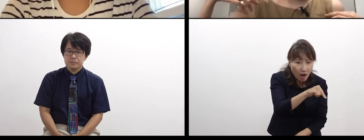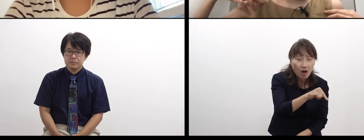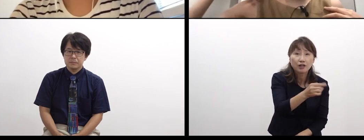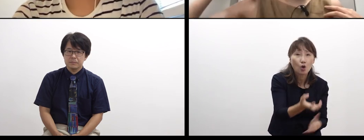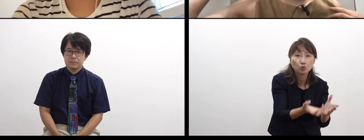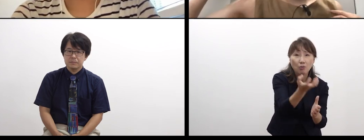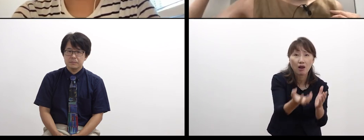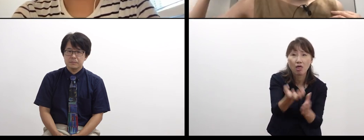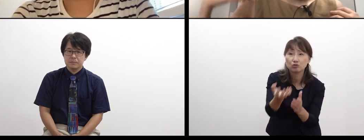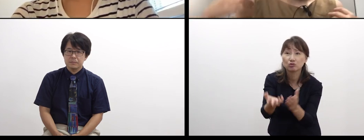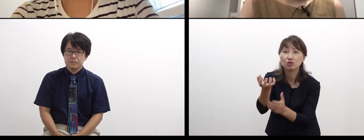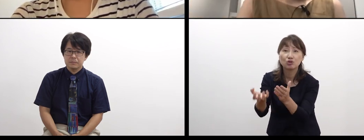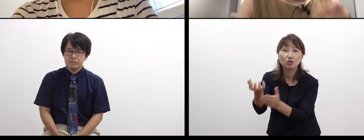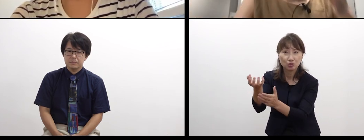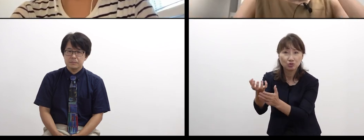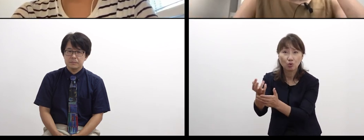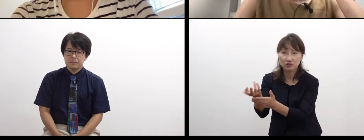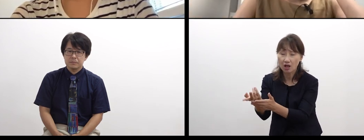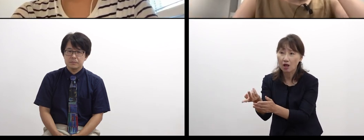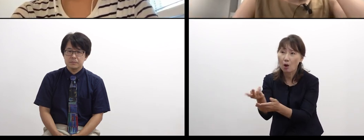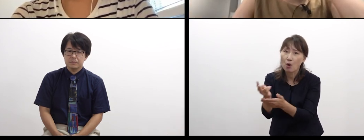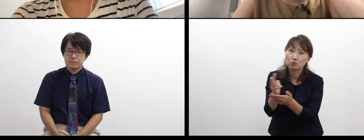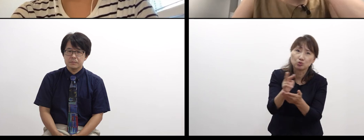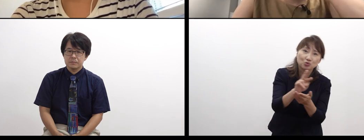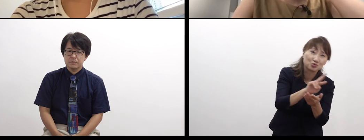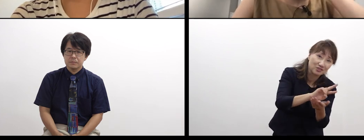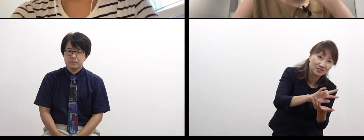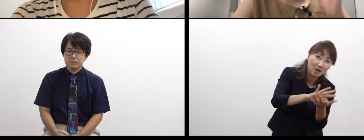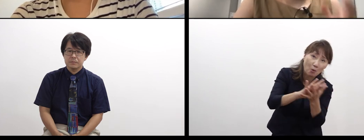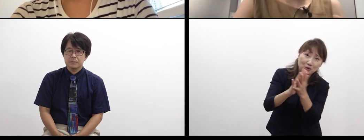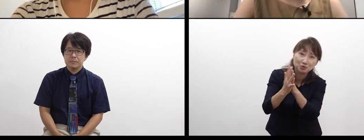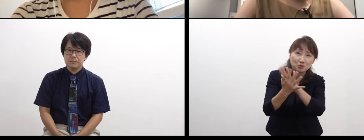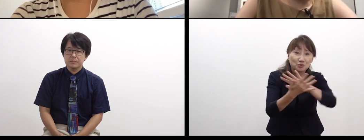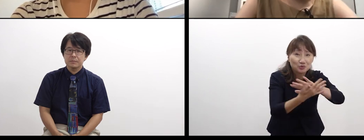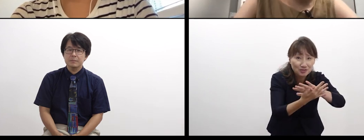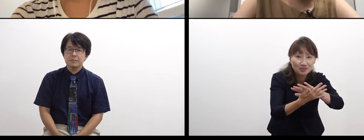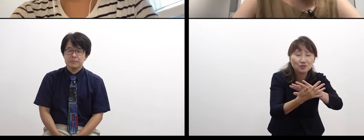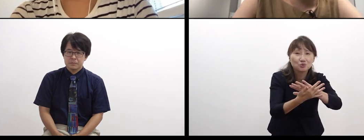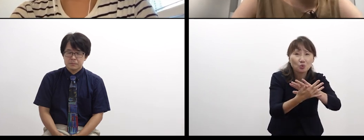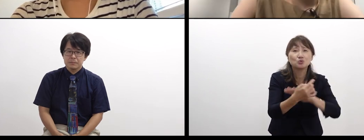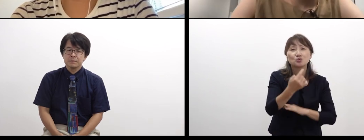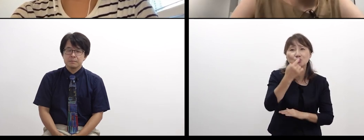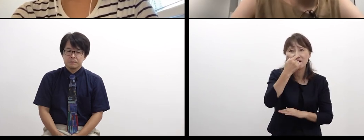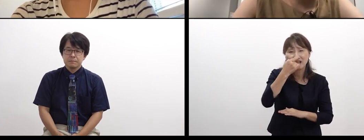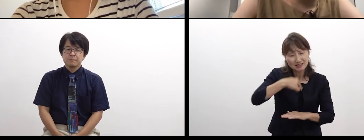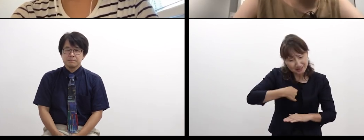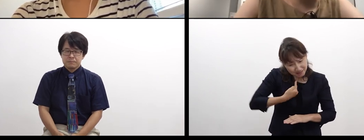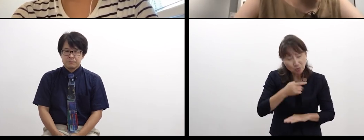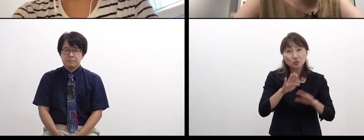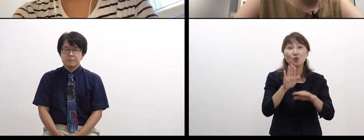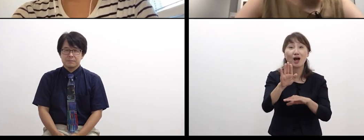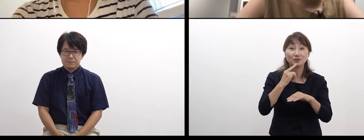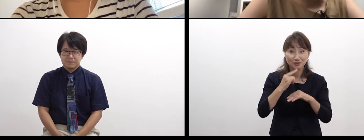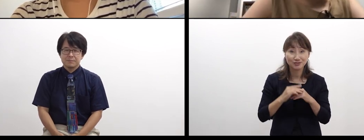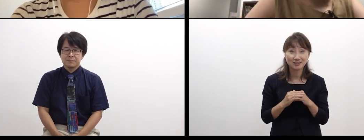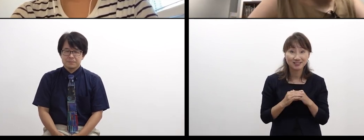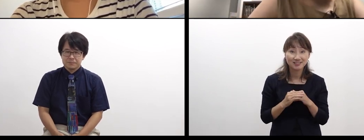I think that is what I’m doing. Thinking like that